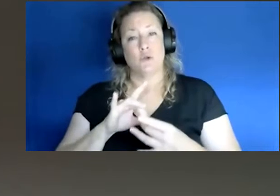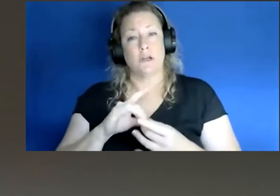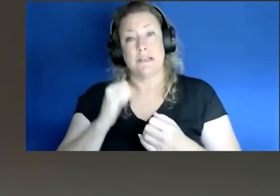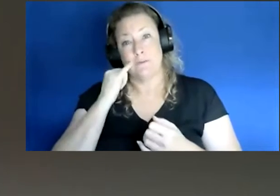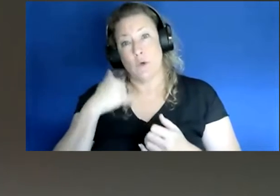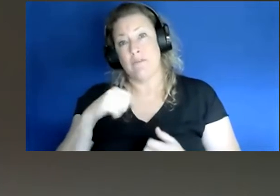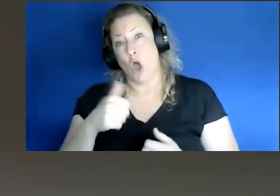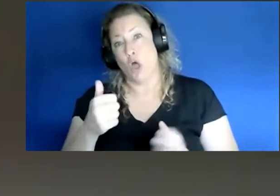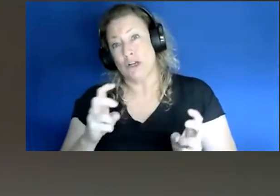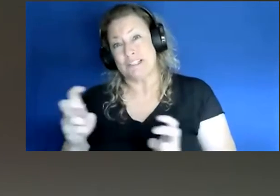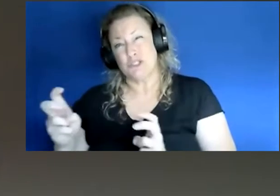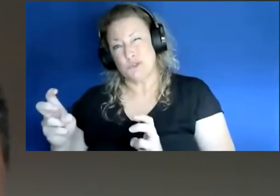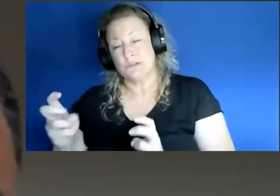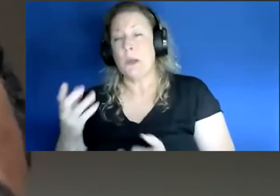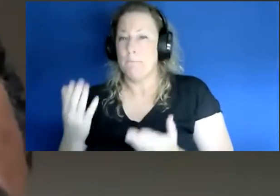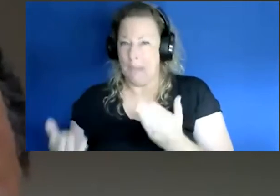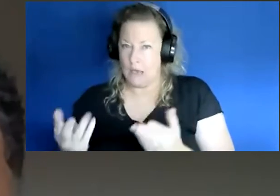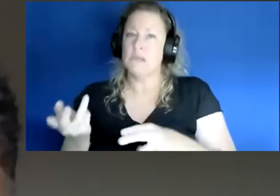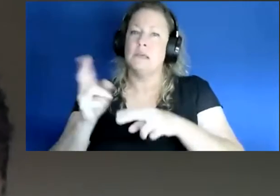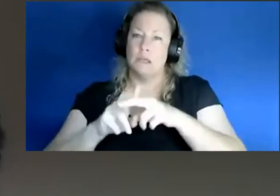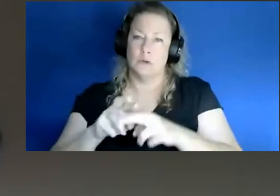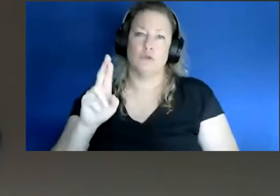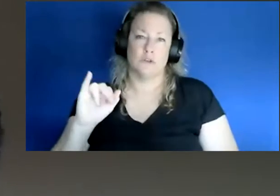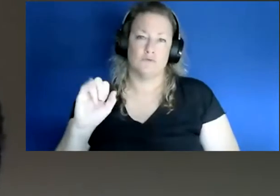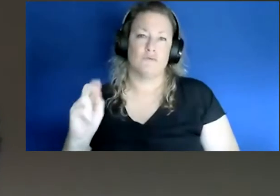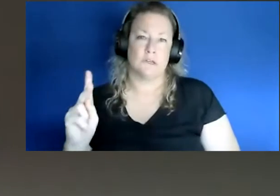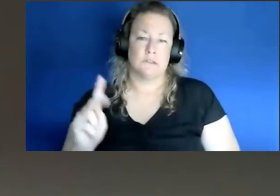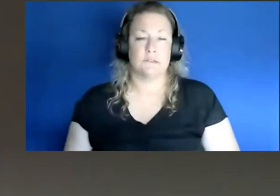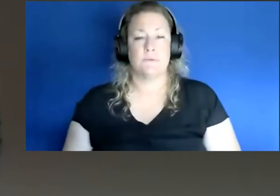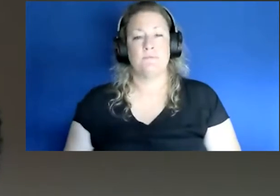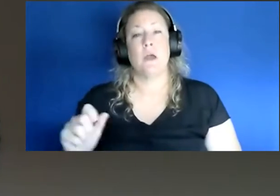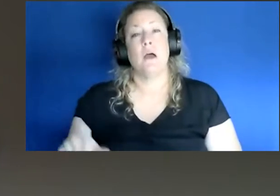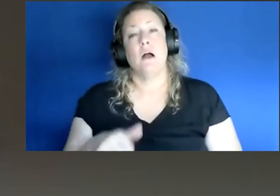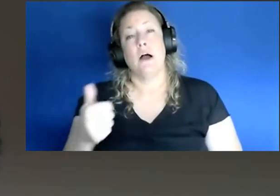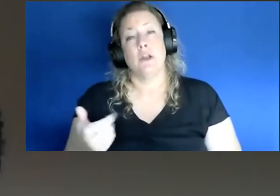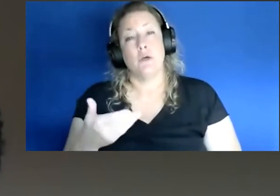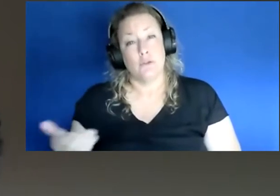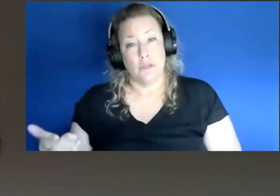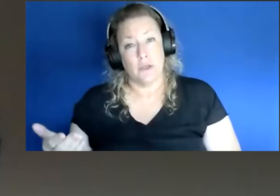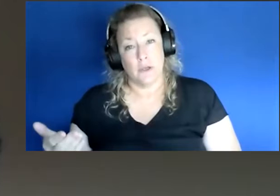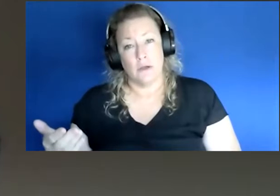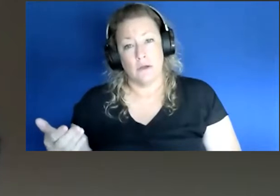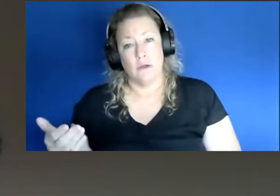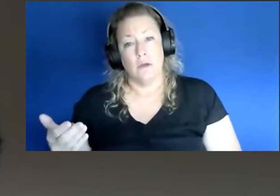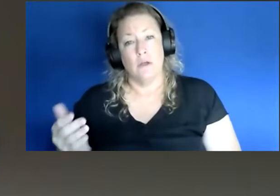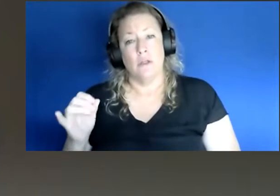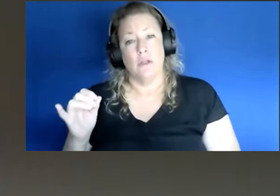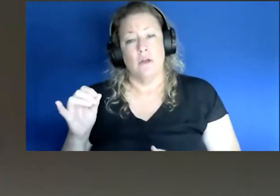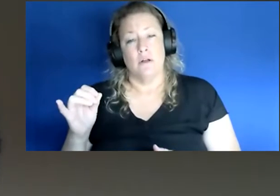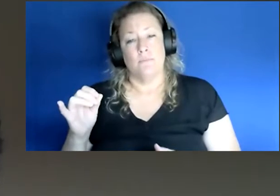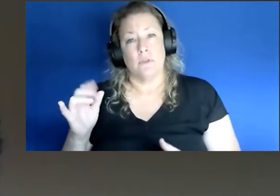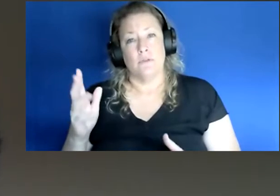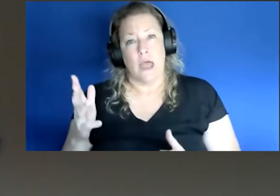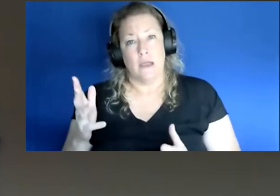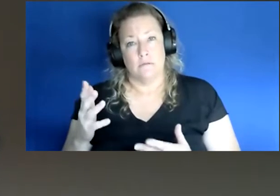you may be at increased risk. Another thing that could put our fellow patients with disabilities